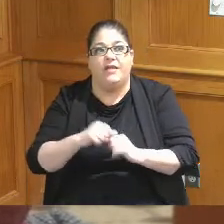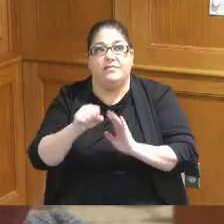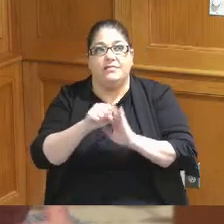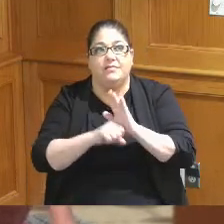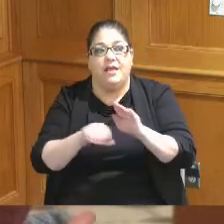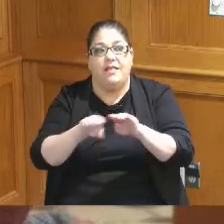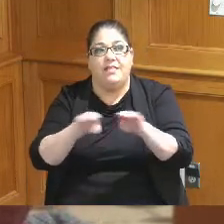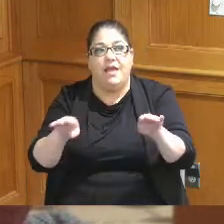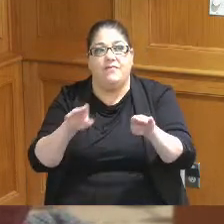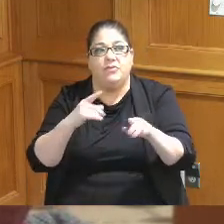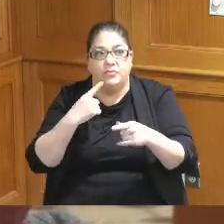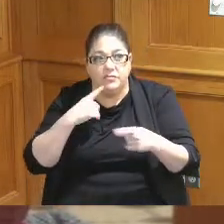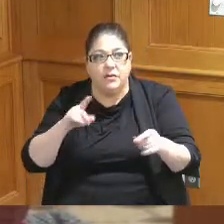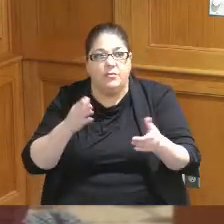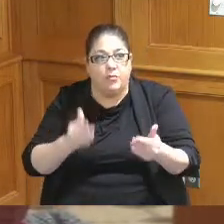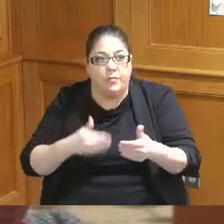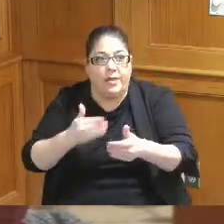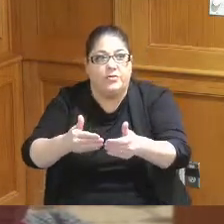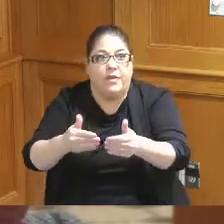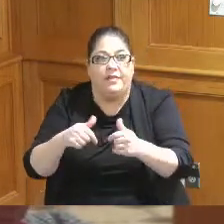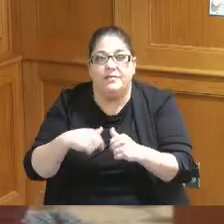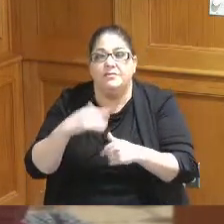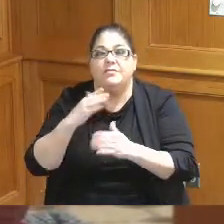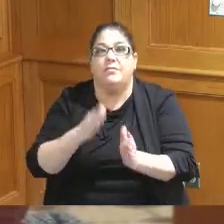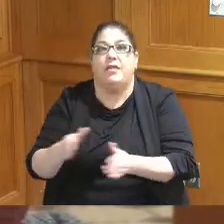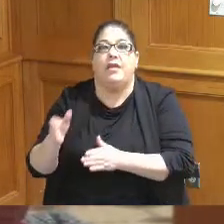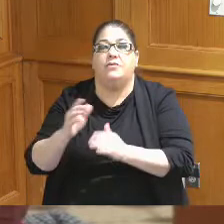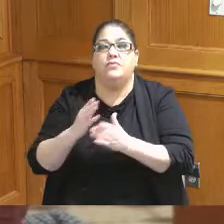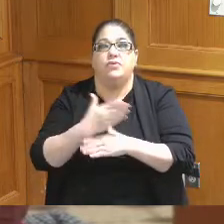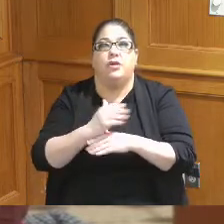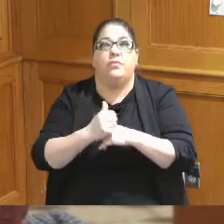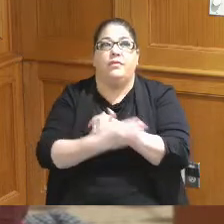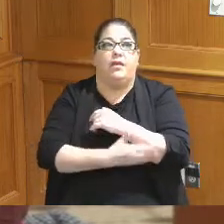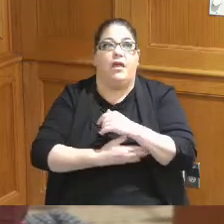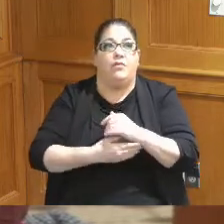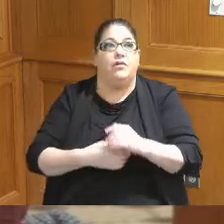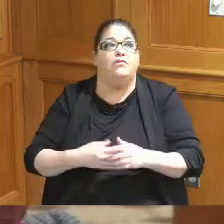effectuate this plan that we will share with the county we're having a third part that share with